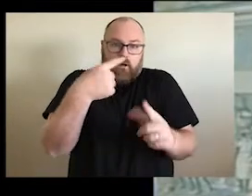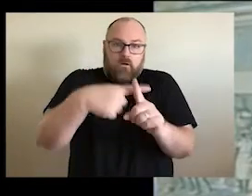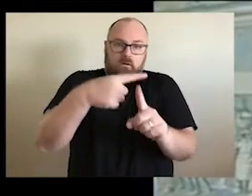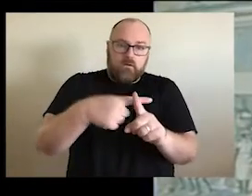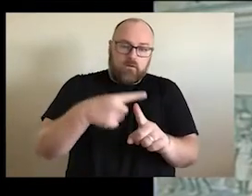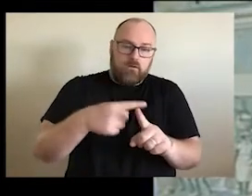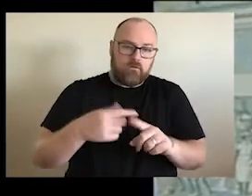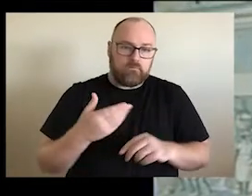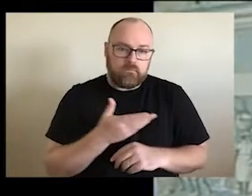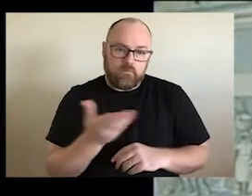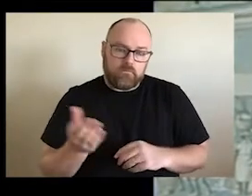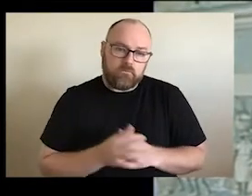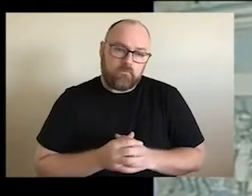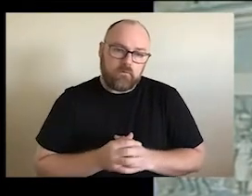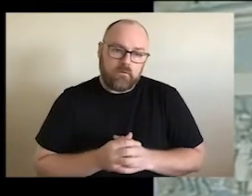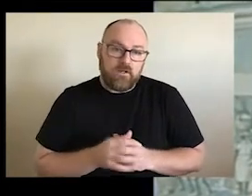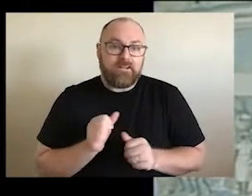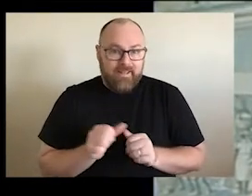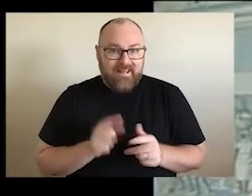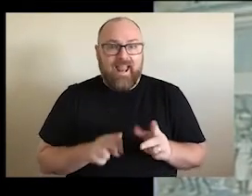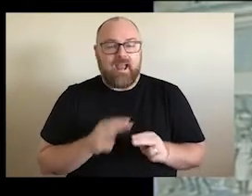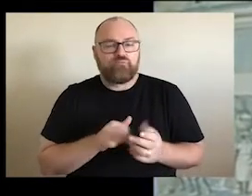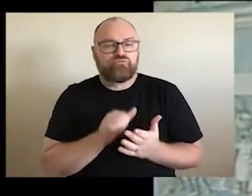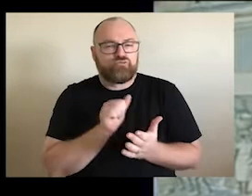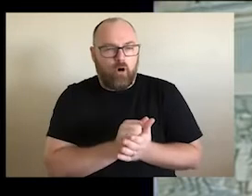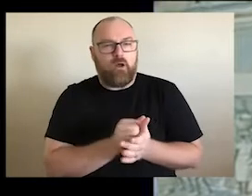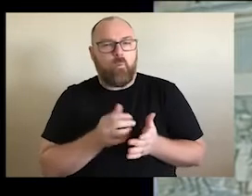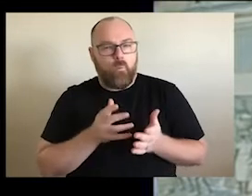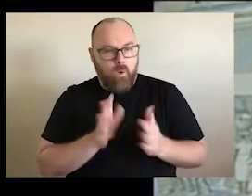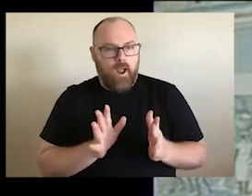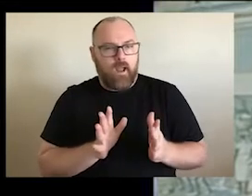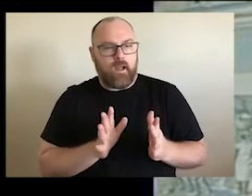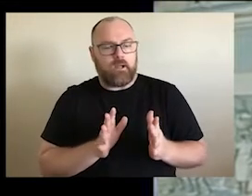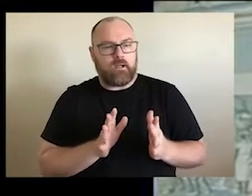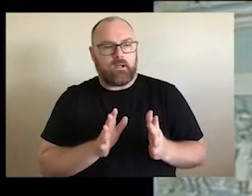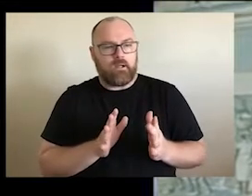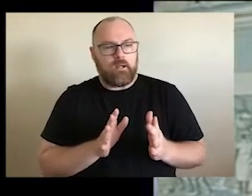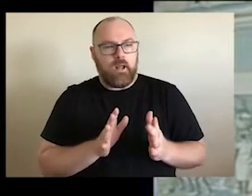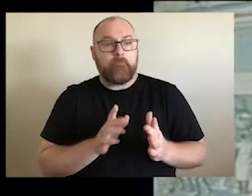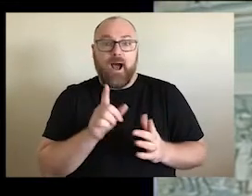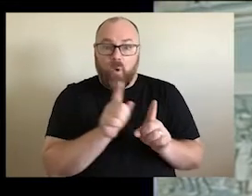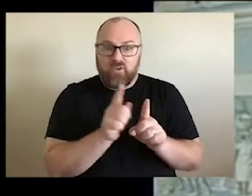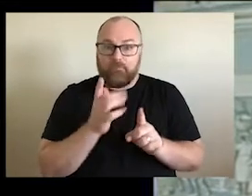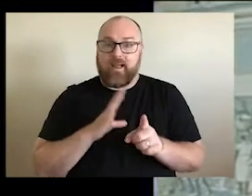of reconciliation much better. If we do this in a way, which is inclusive,